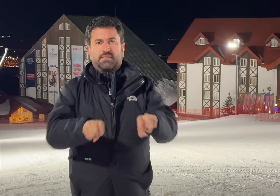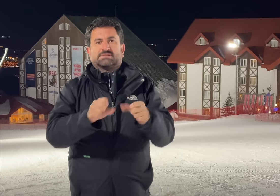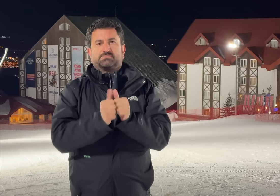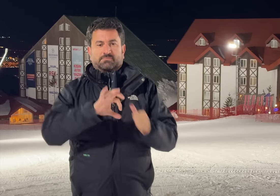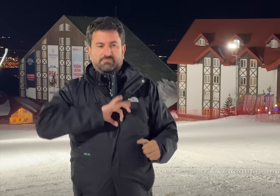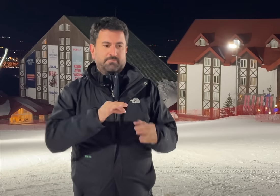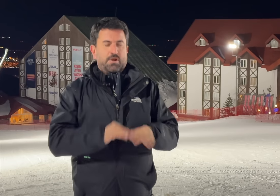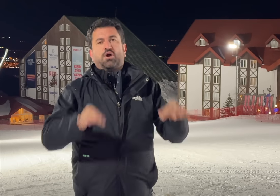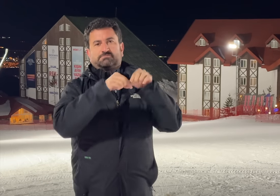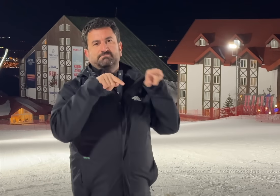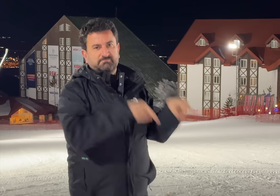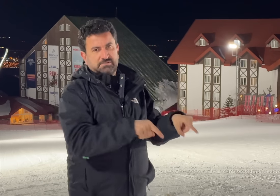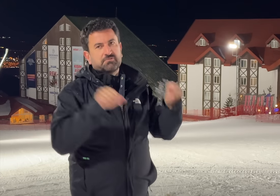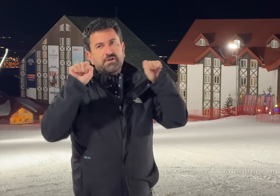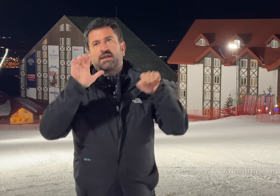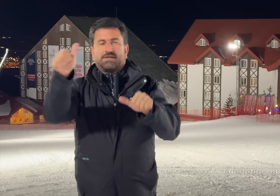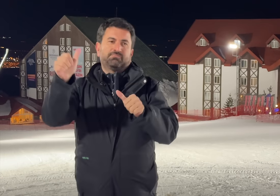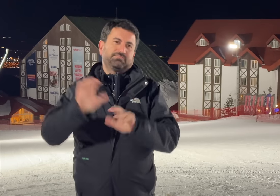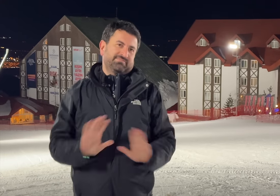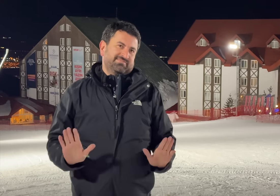the athletes to come here and compete for medals and that's all it matters.